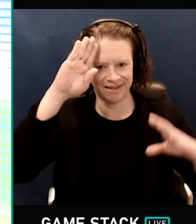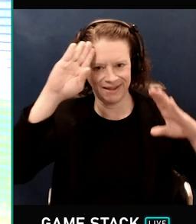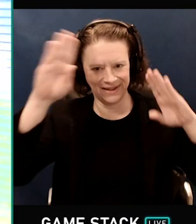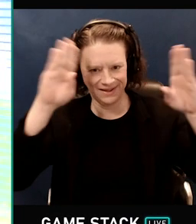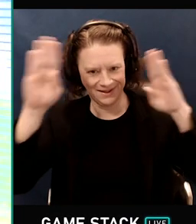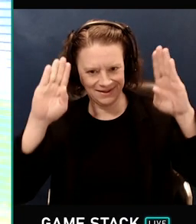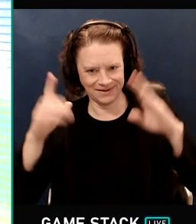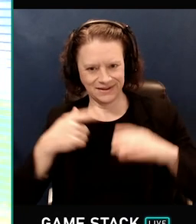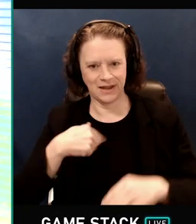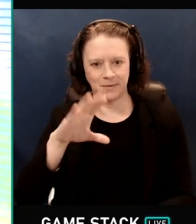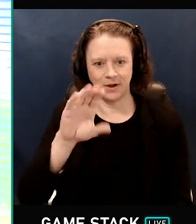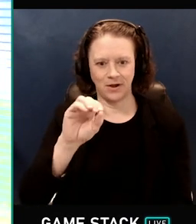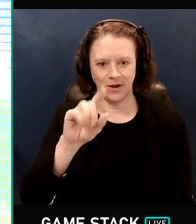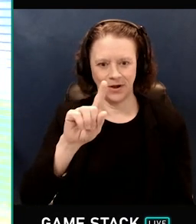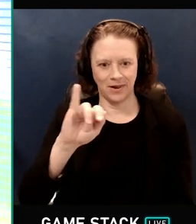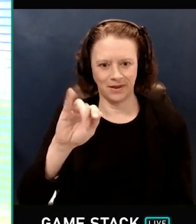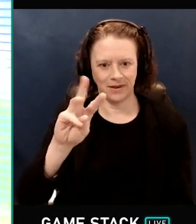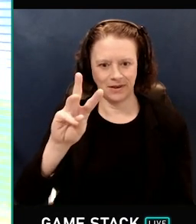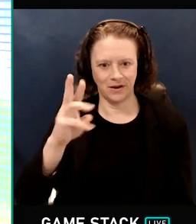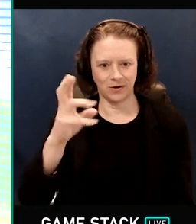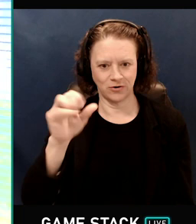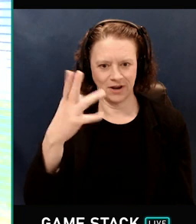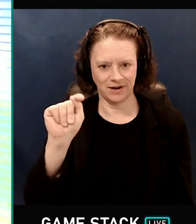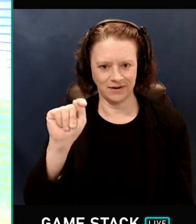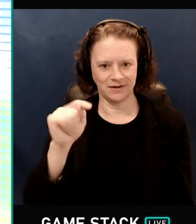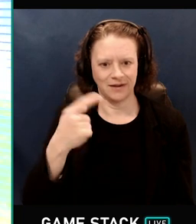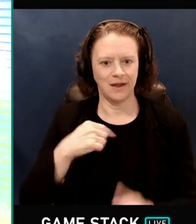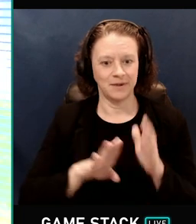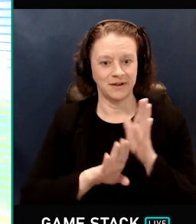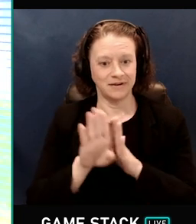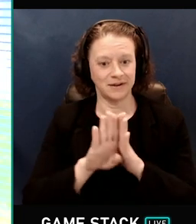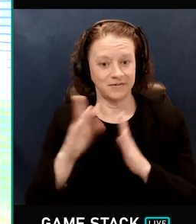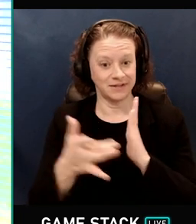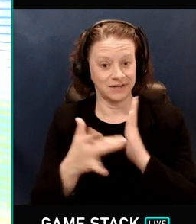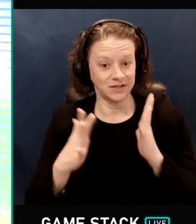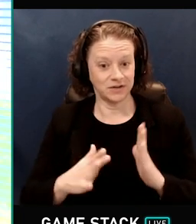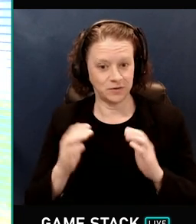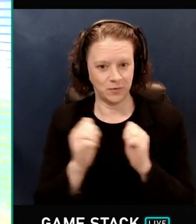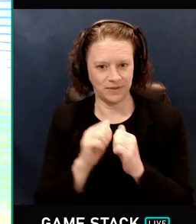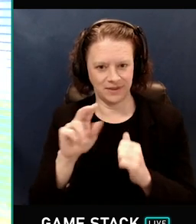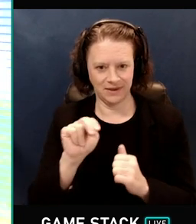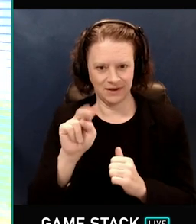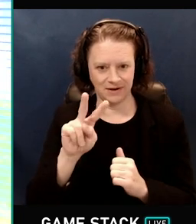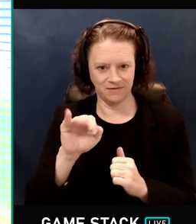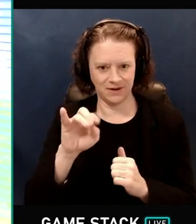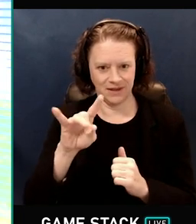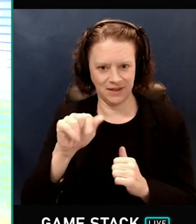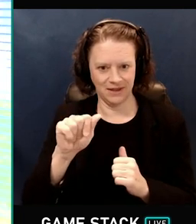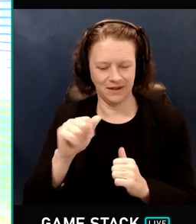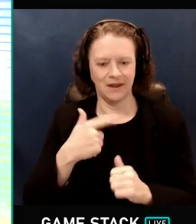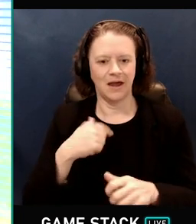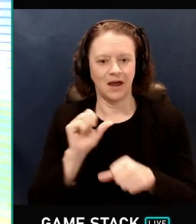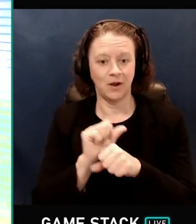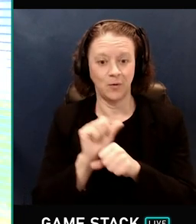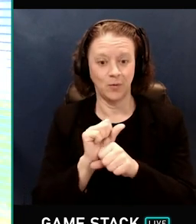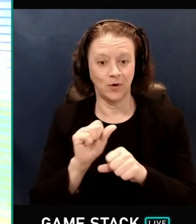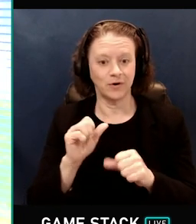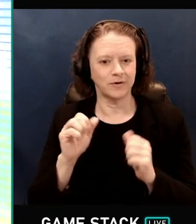Hi I'm Oli Wright, I'm a dev tech with NVIDIA, and I was fortunate enough to be one of the engineers working on Minecraft with RTX.